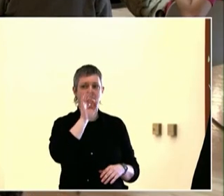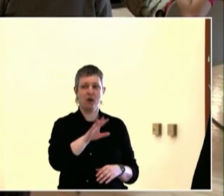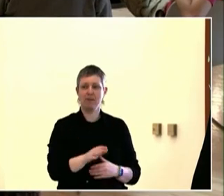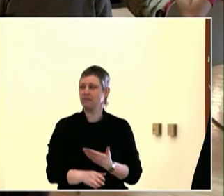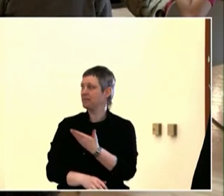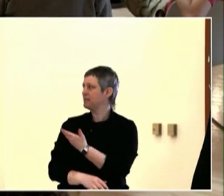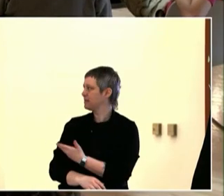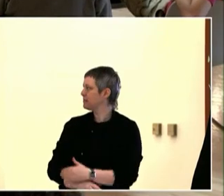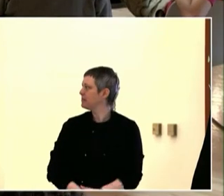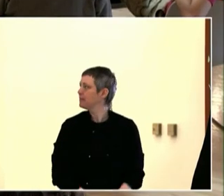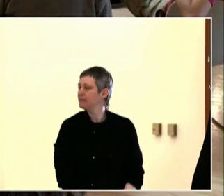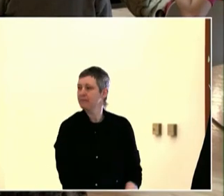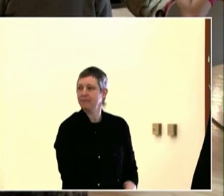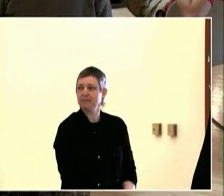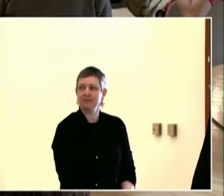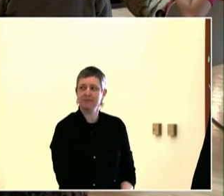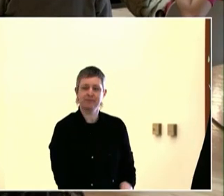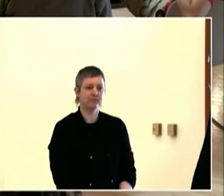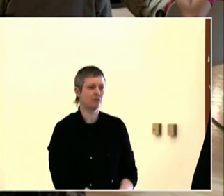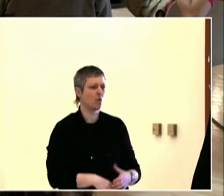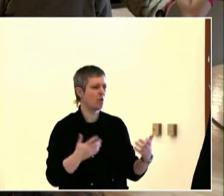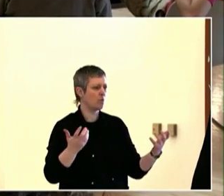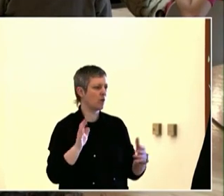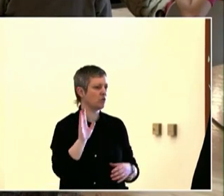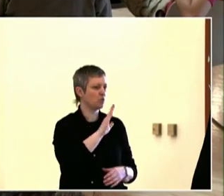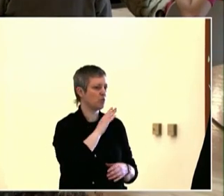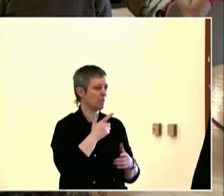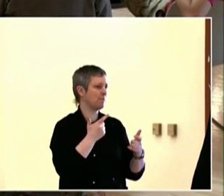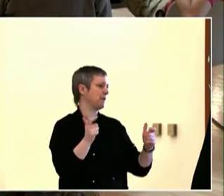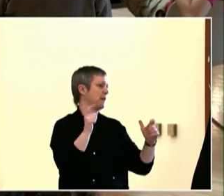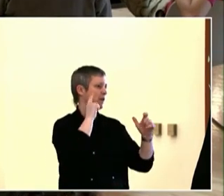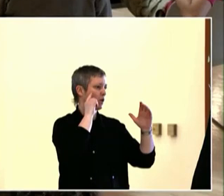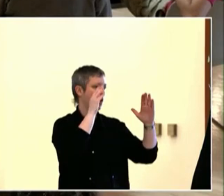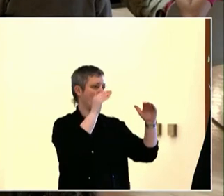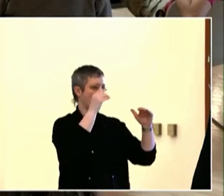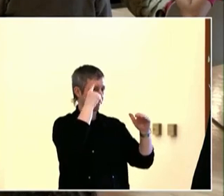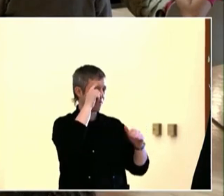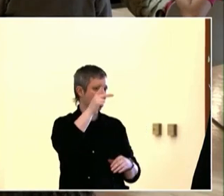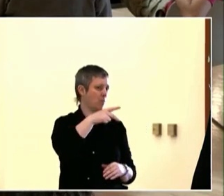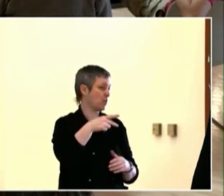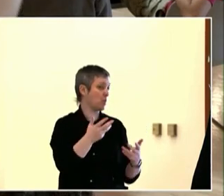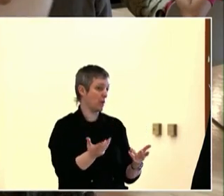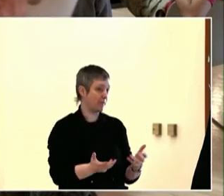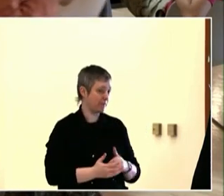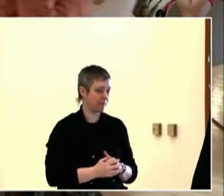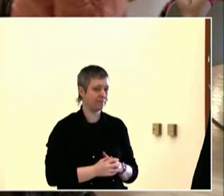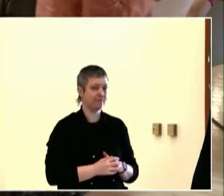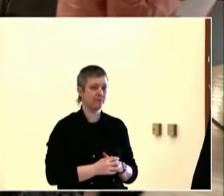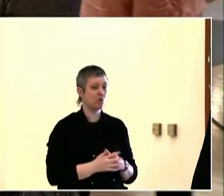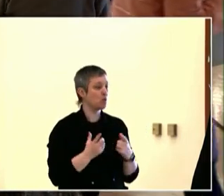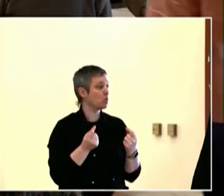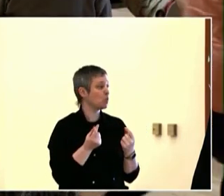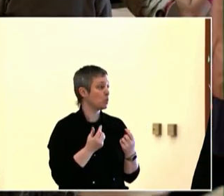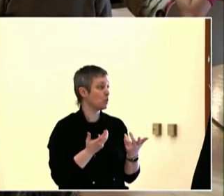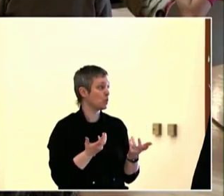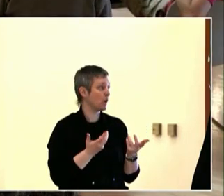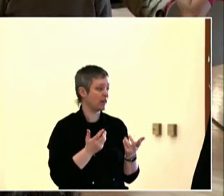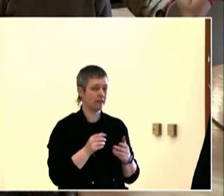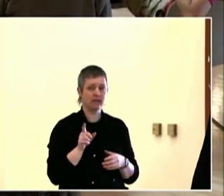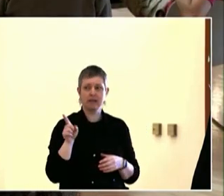likes, and their descendants. Over to you, Wendy.